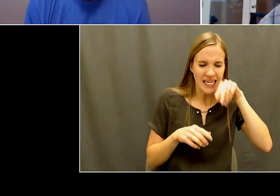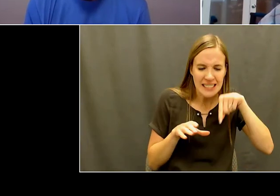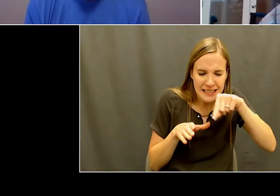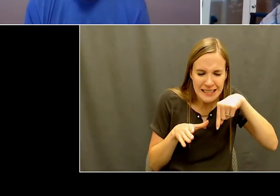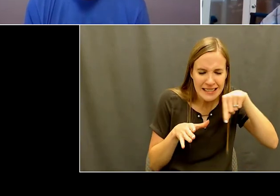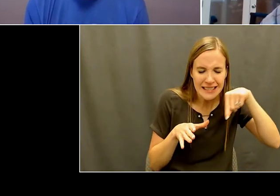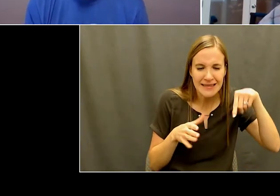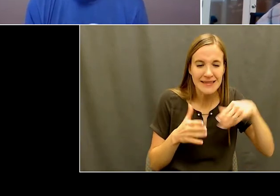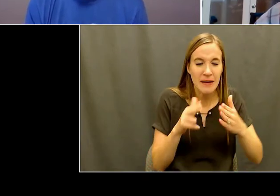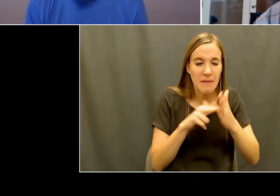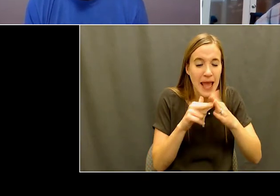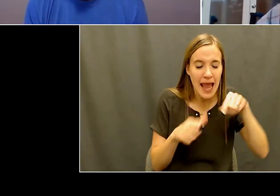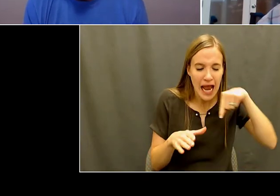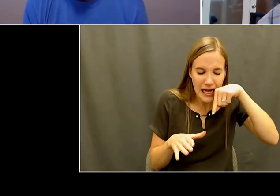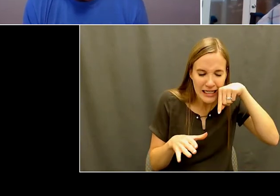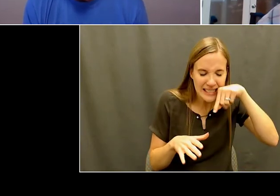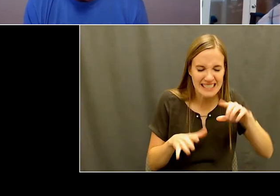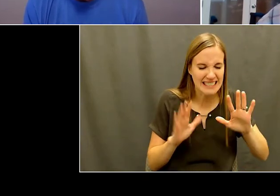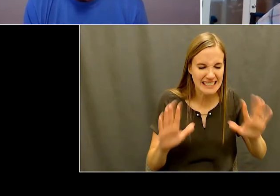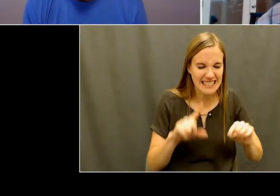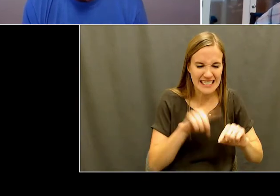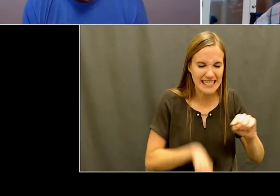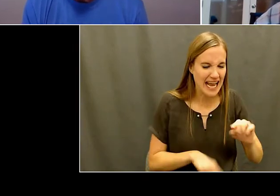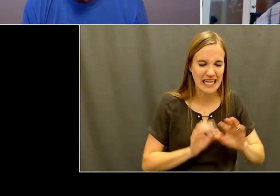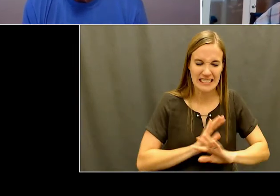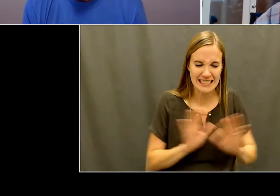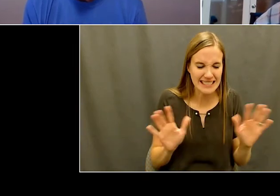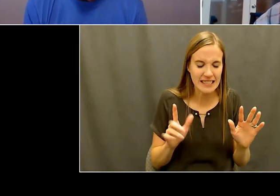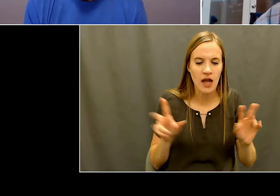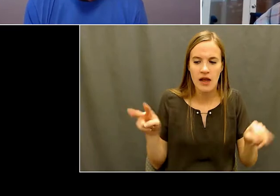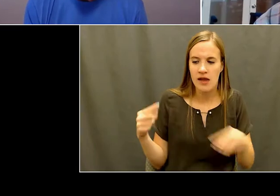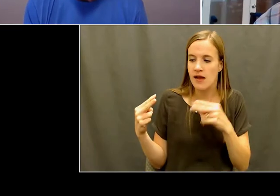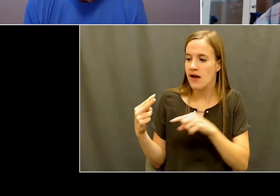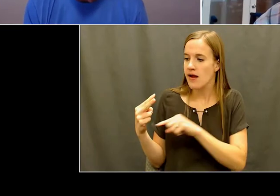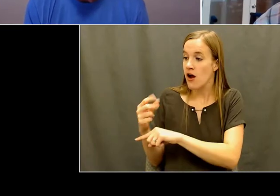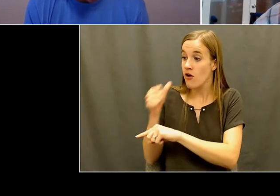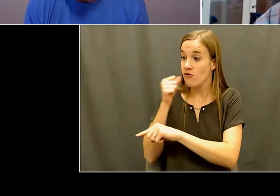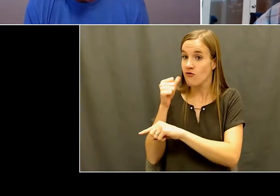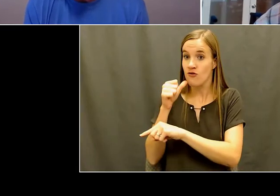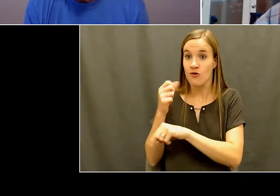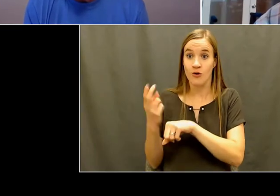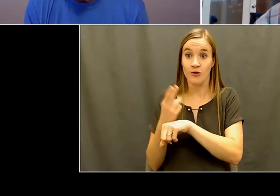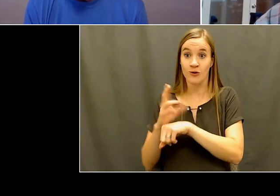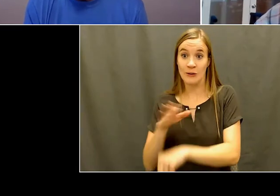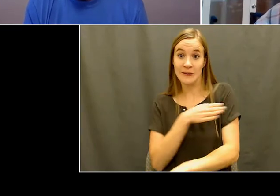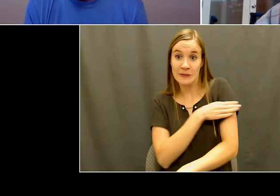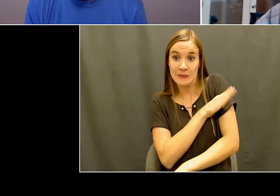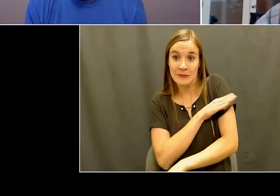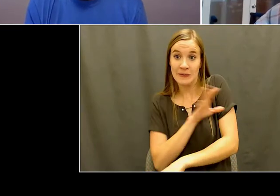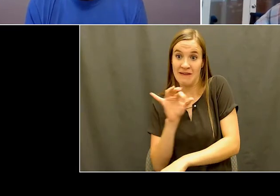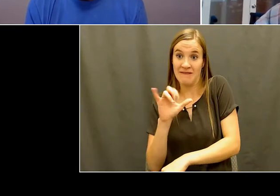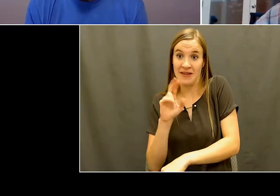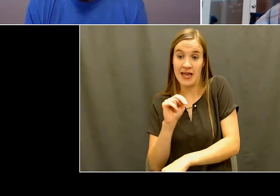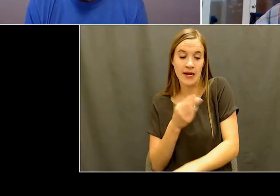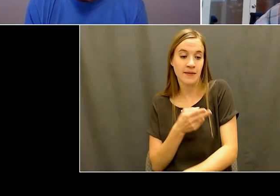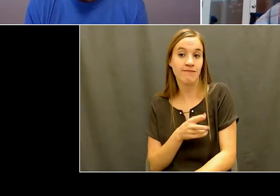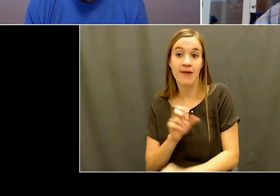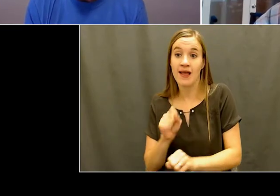you know, again, it was it. That was kind of an impact for him. And that was luckily, that was early on in camp and